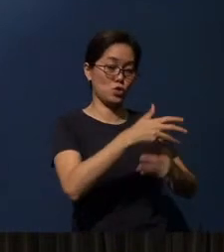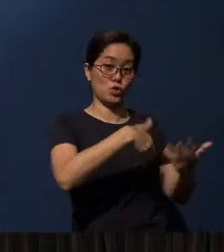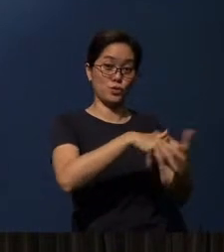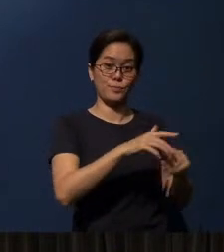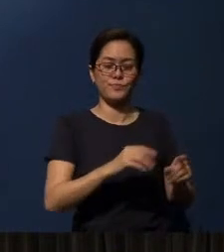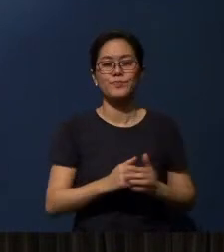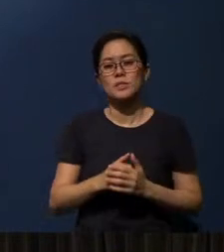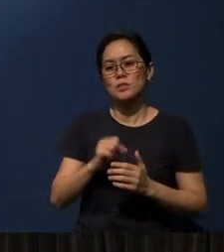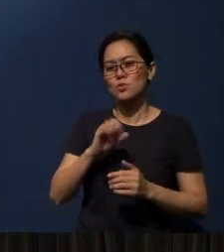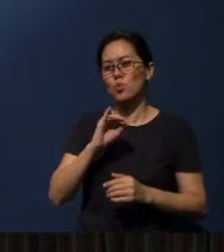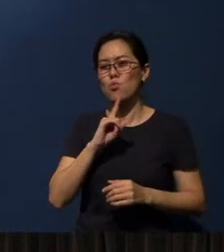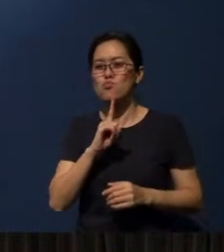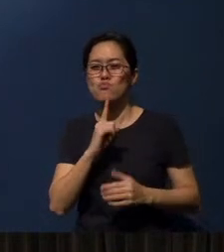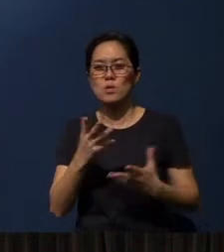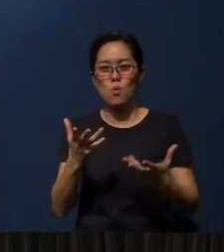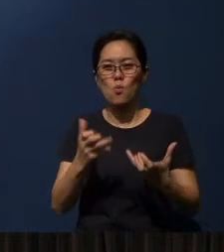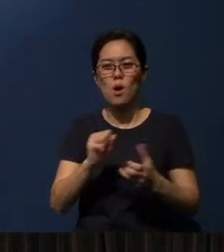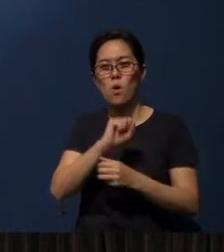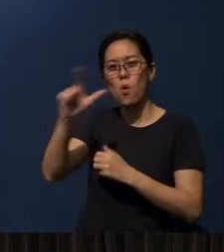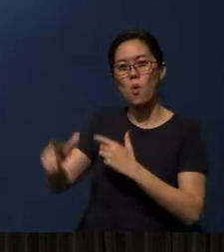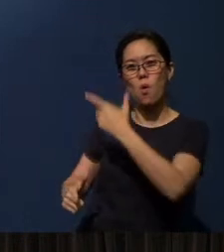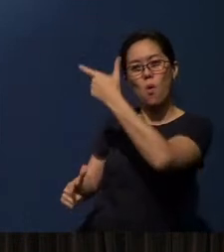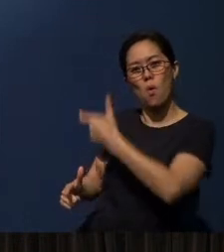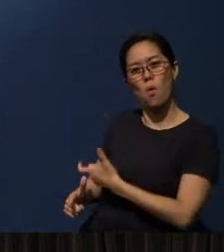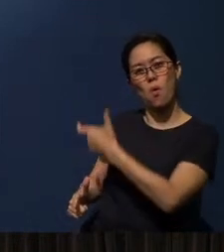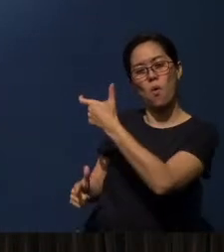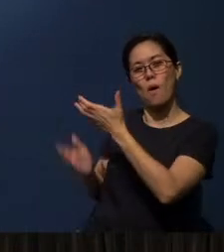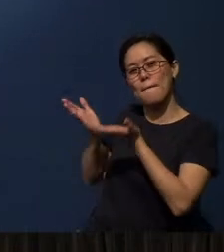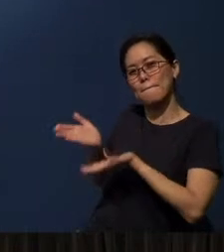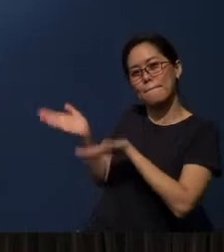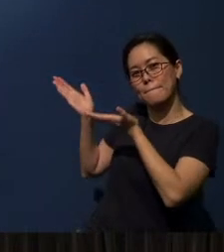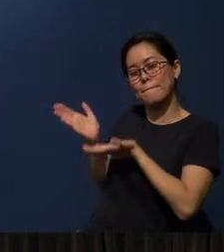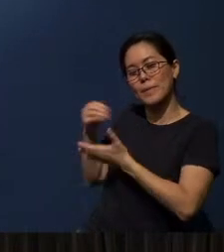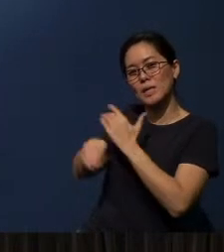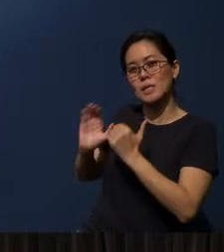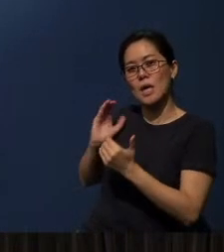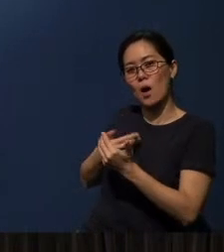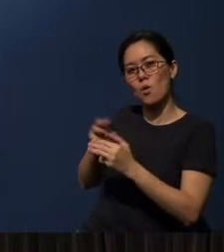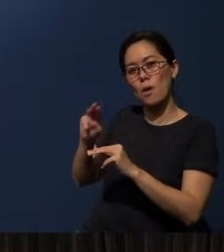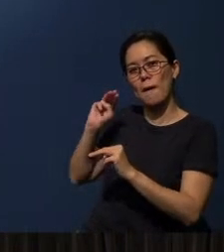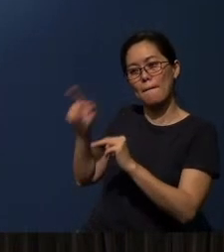So really, if you want all these resources, they are already up there in our missional cells website and the church website.